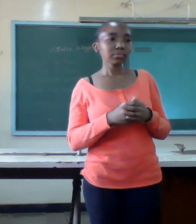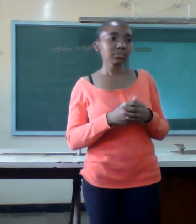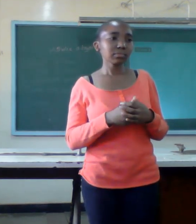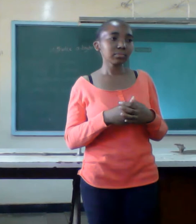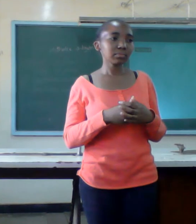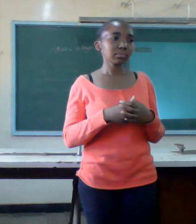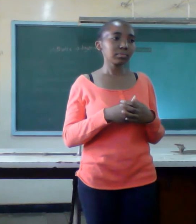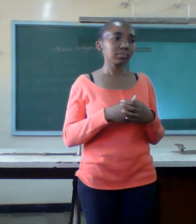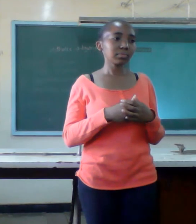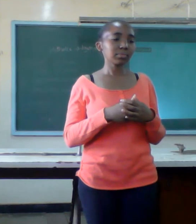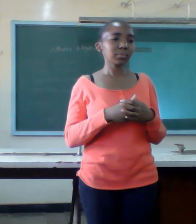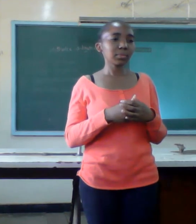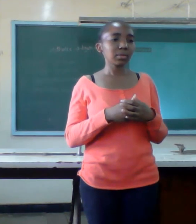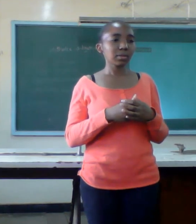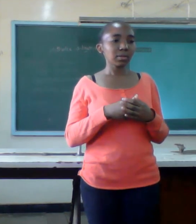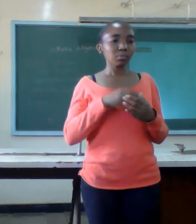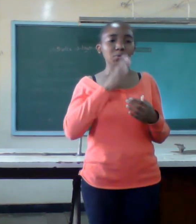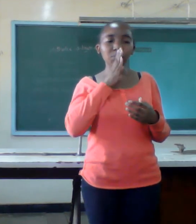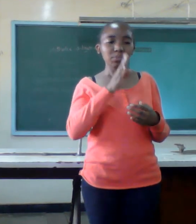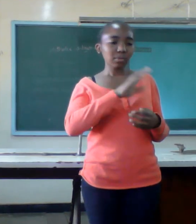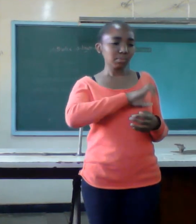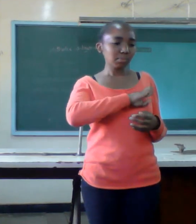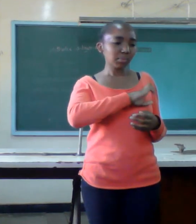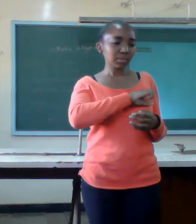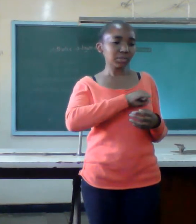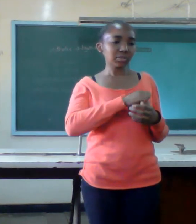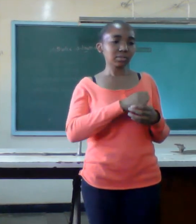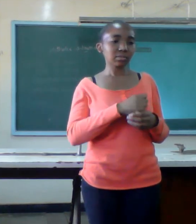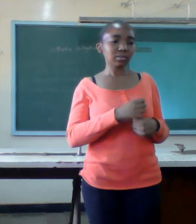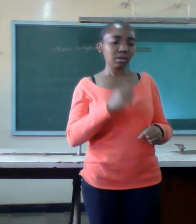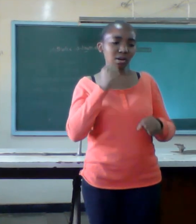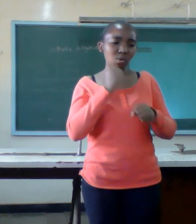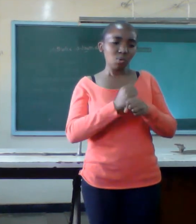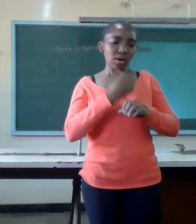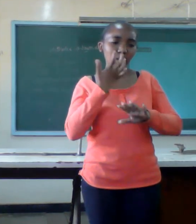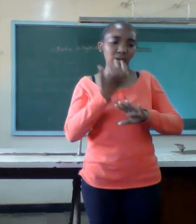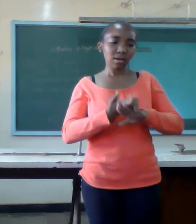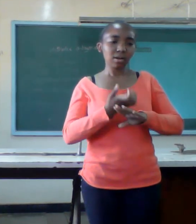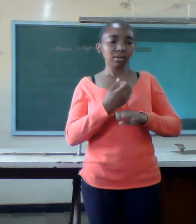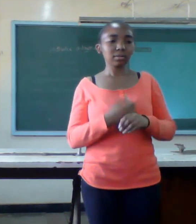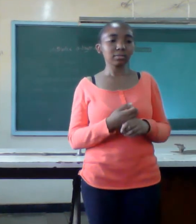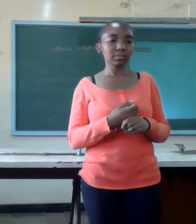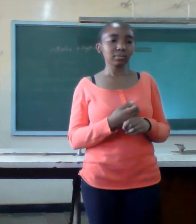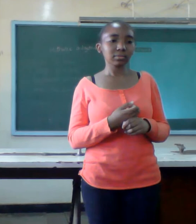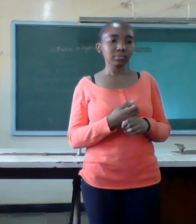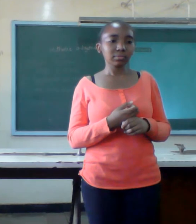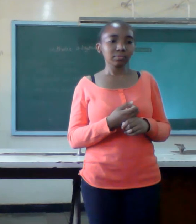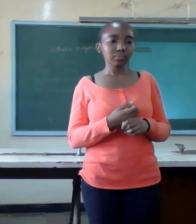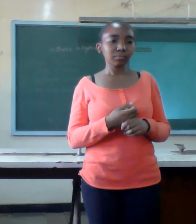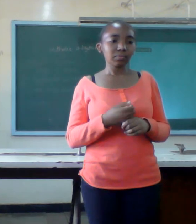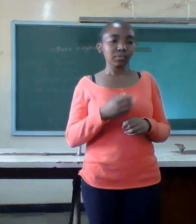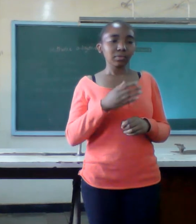be patient work hard and with time your marriage dreams shall come true